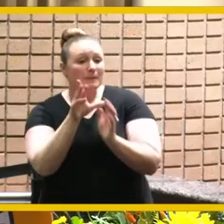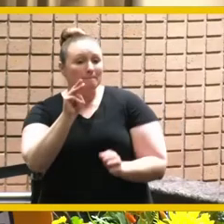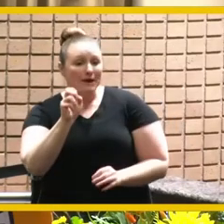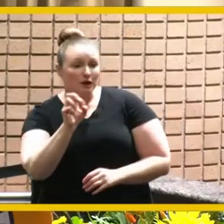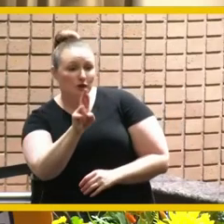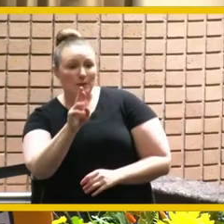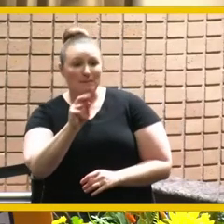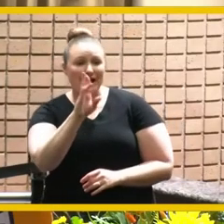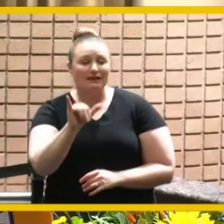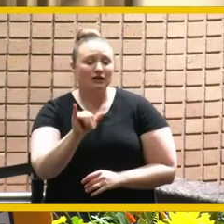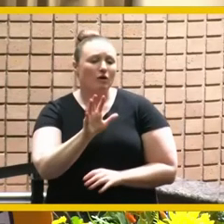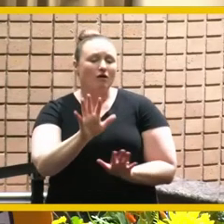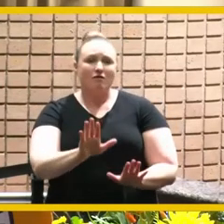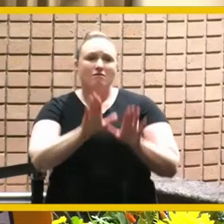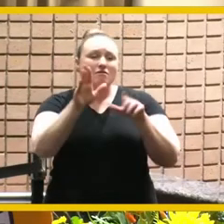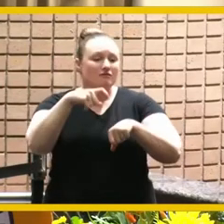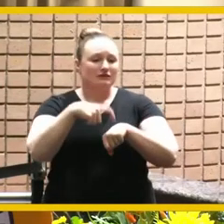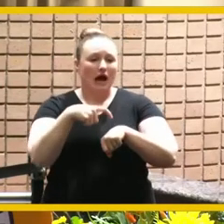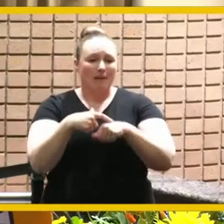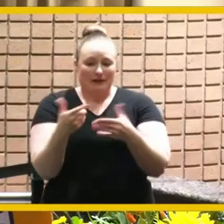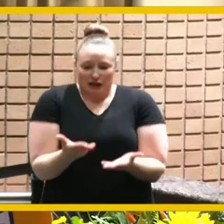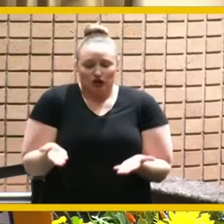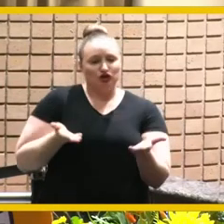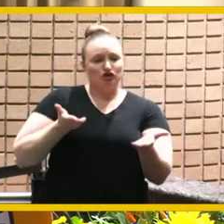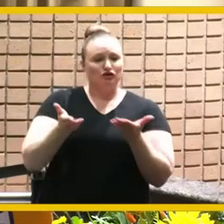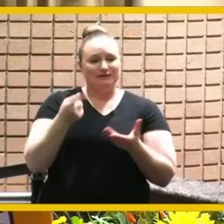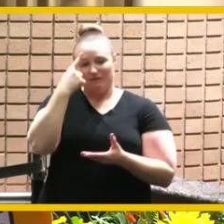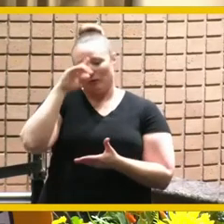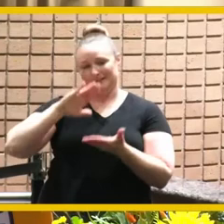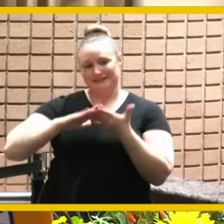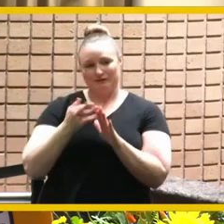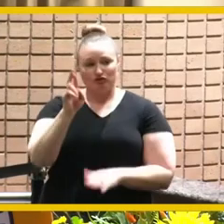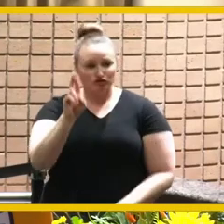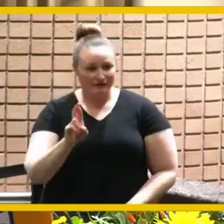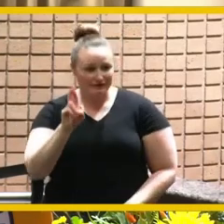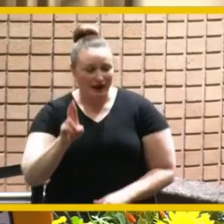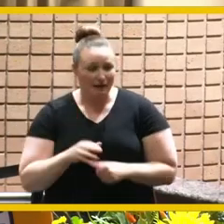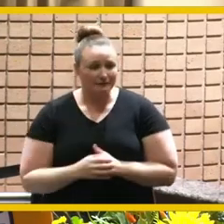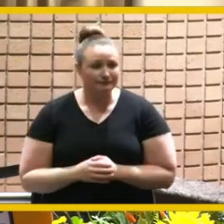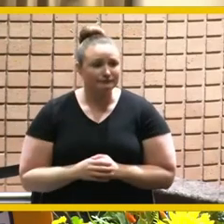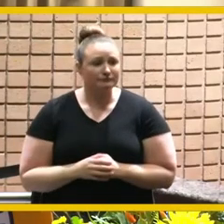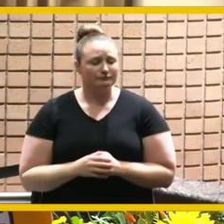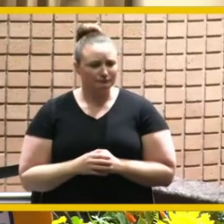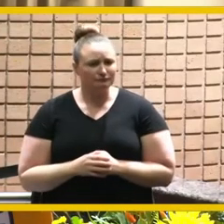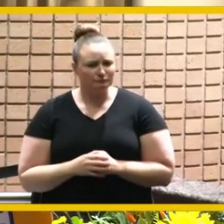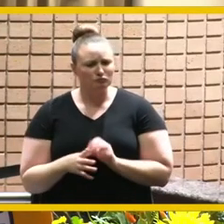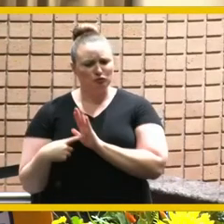tenure of service with city riverside you have shown the city team great respect and care